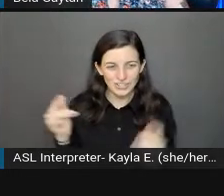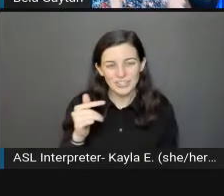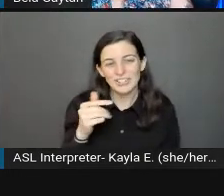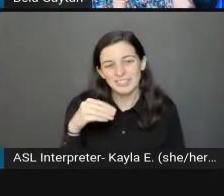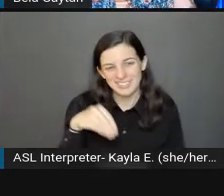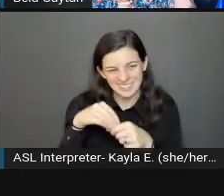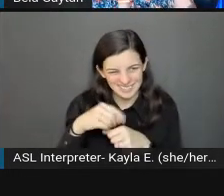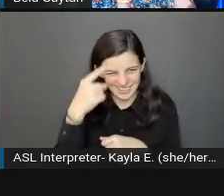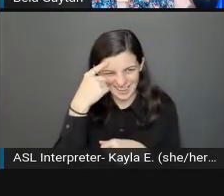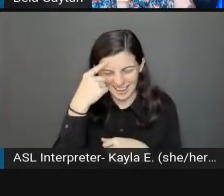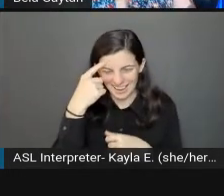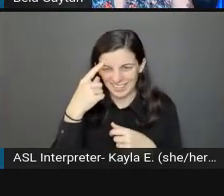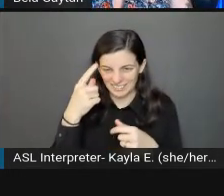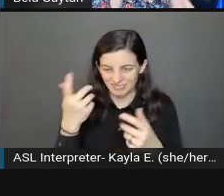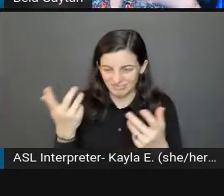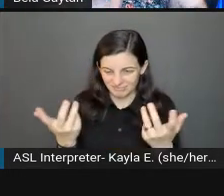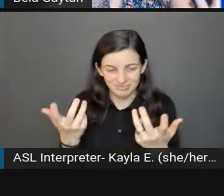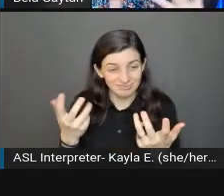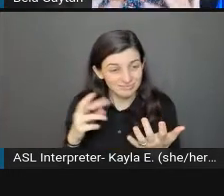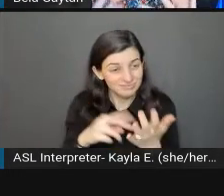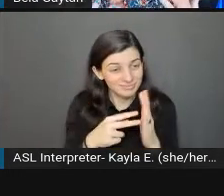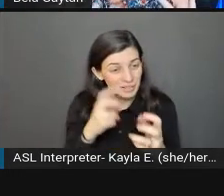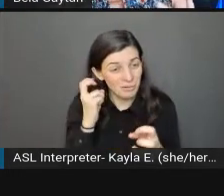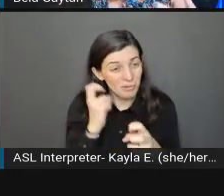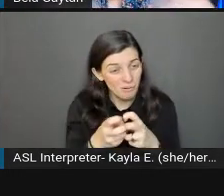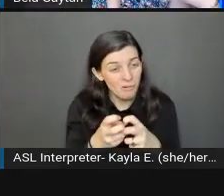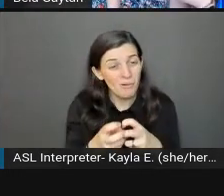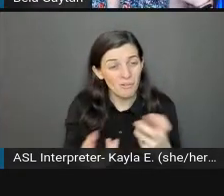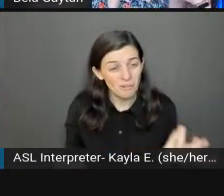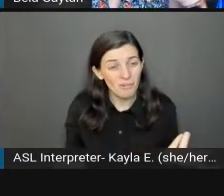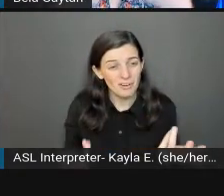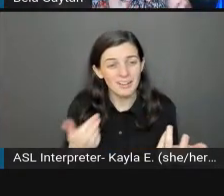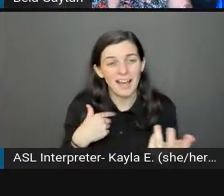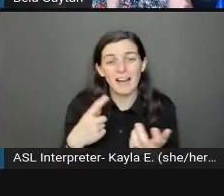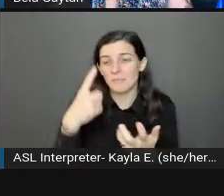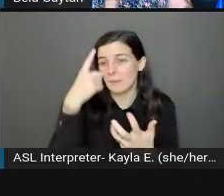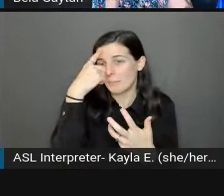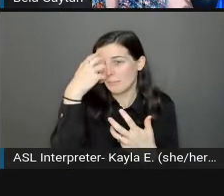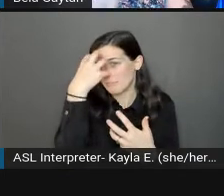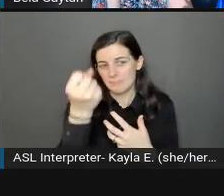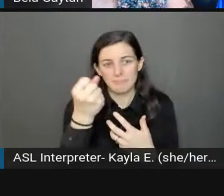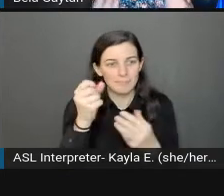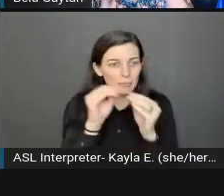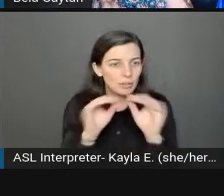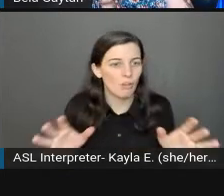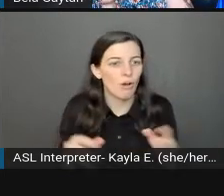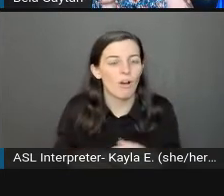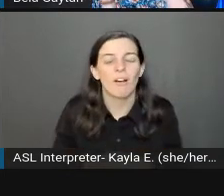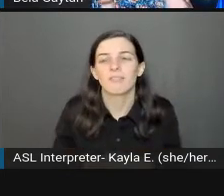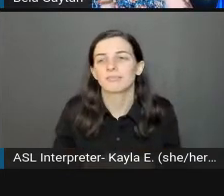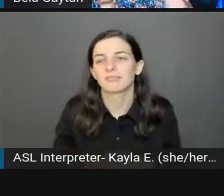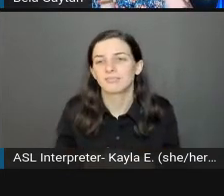It makes it difficult sometimes because I do have memory loss or as I said before, I struggle with trying to find words sometimes